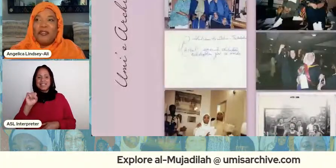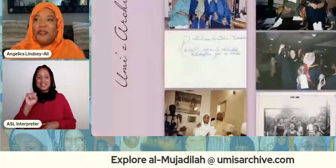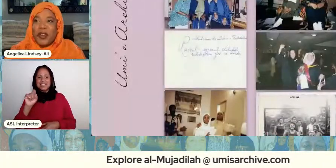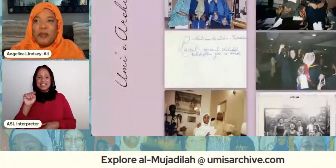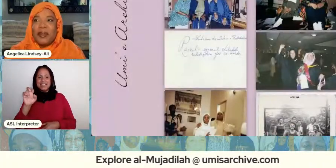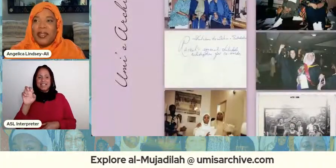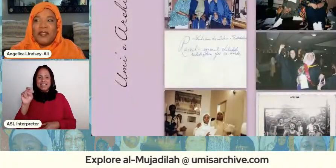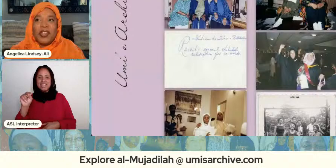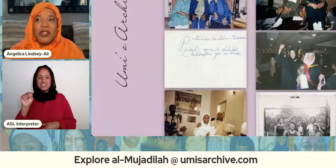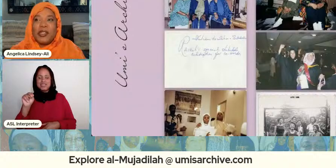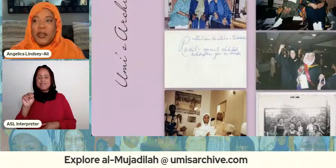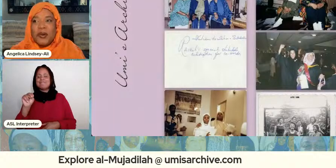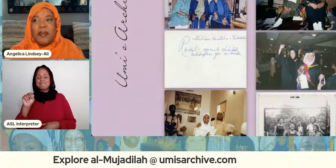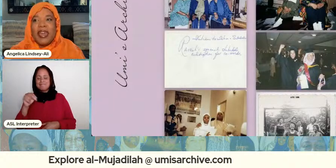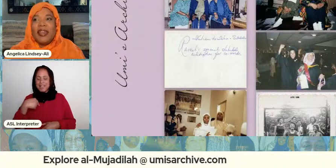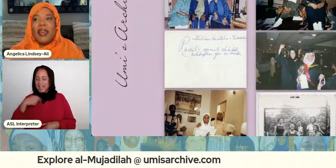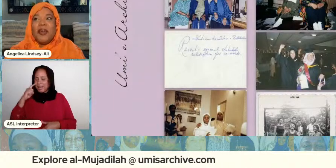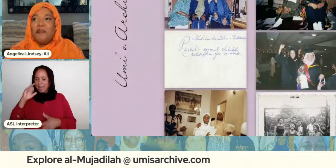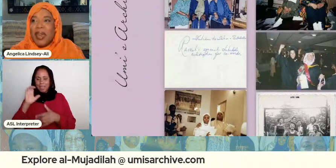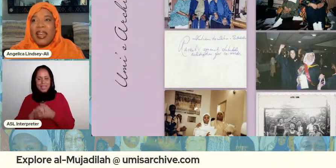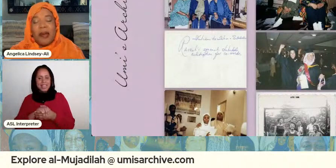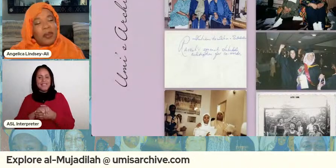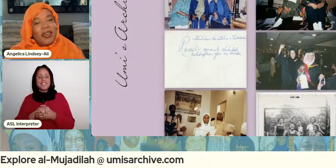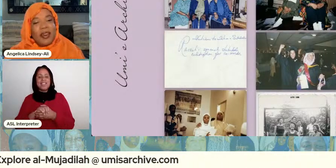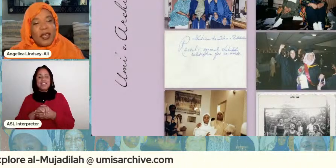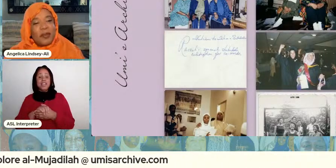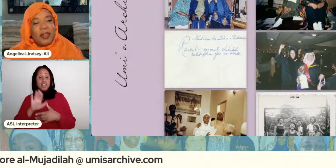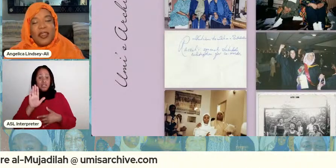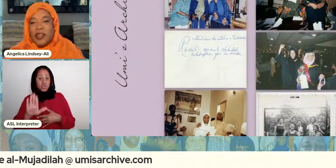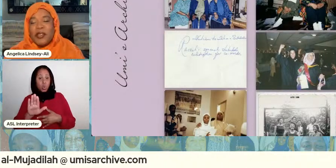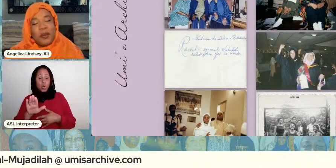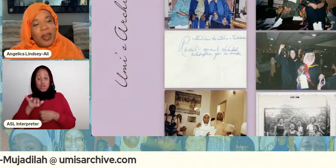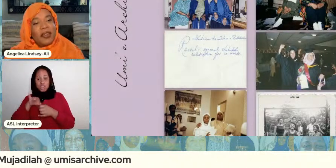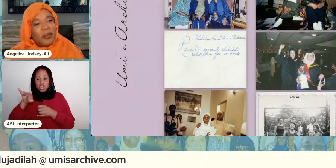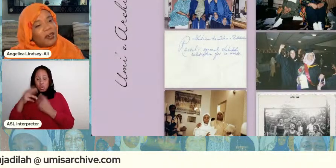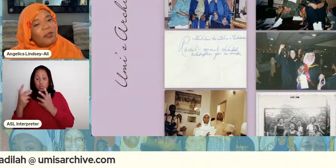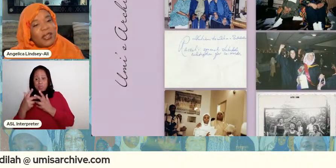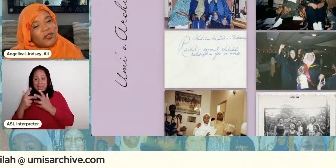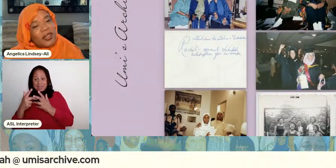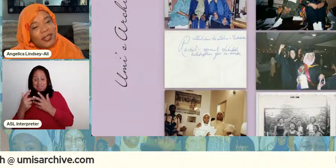the firm belief that your soulmate may not be your husband your soulmate could be your best friend